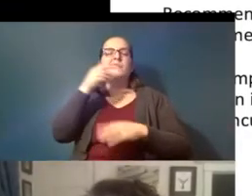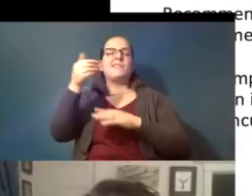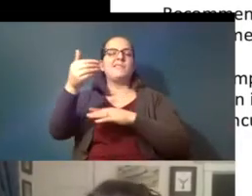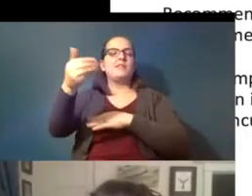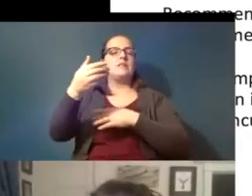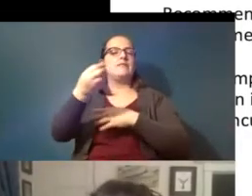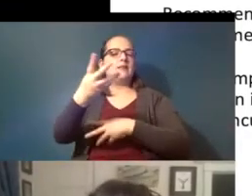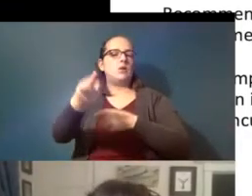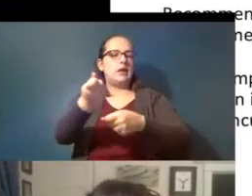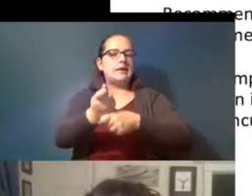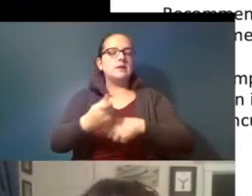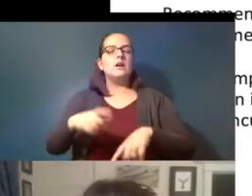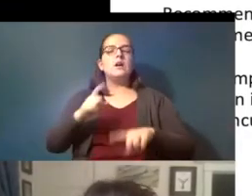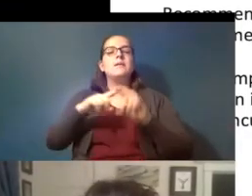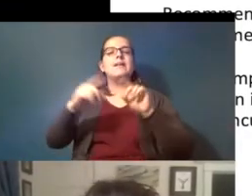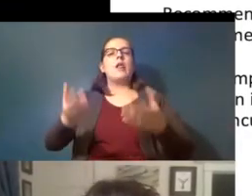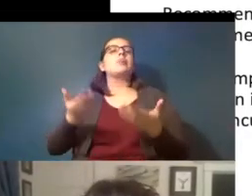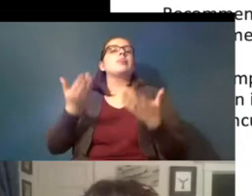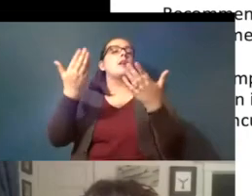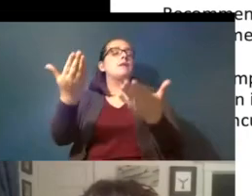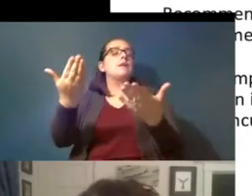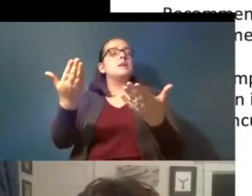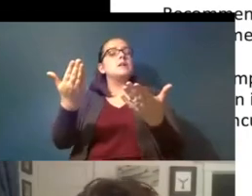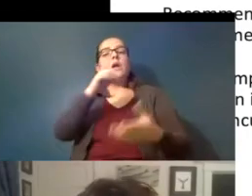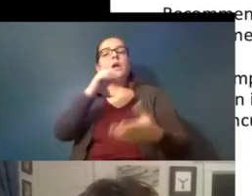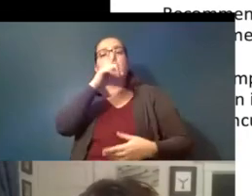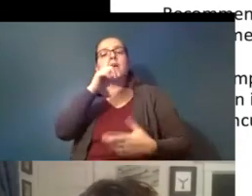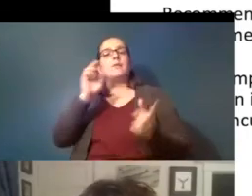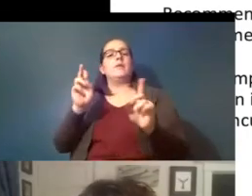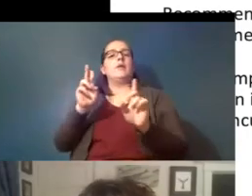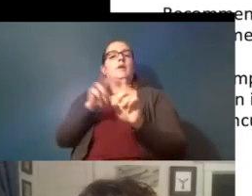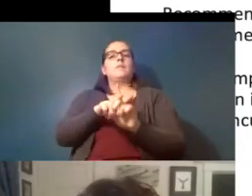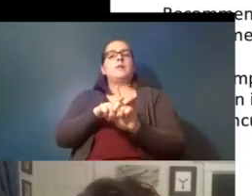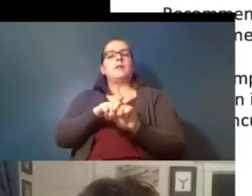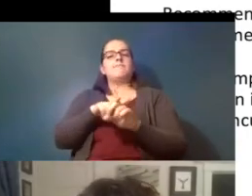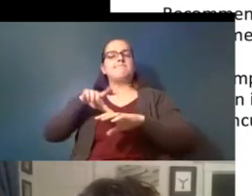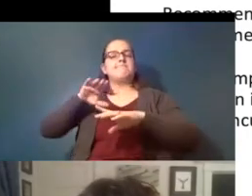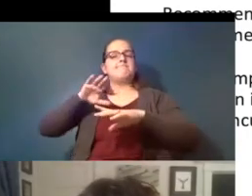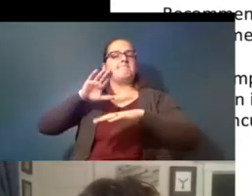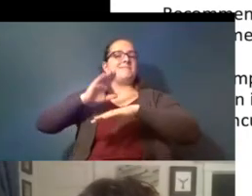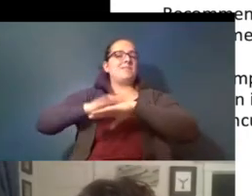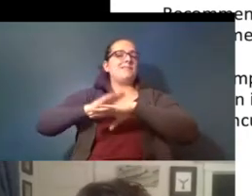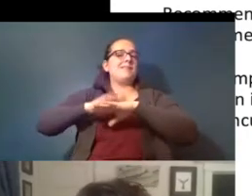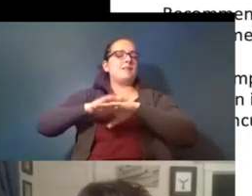but the the recommendation is really to apply a precautionary approach we might